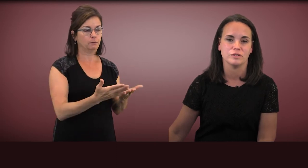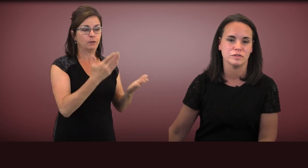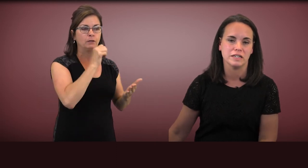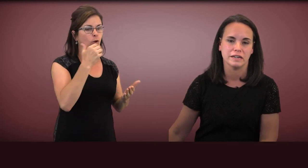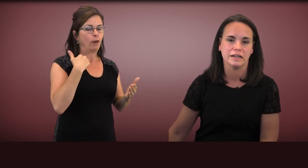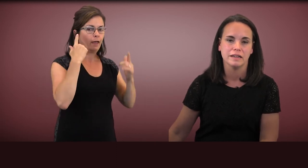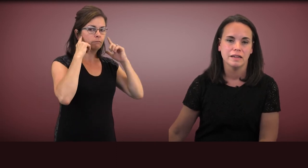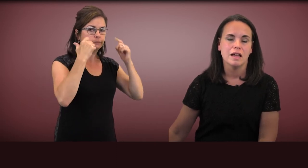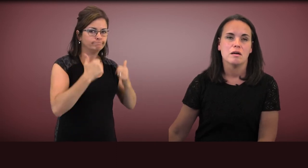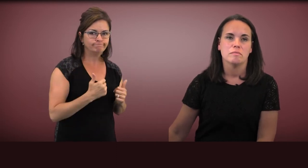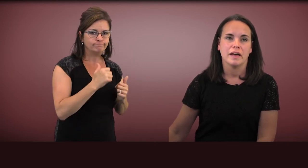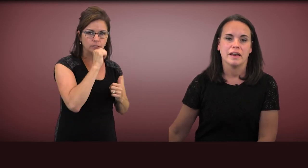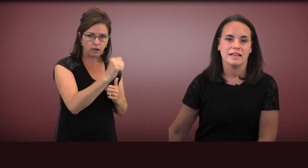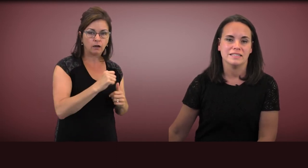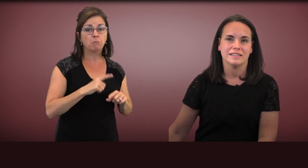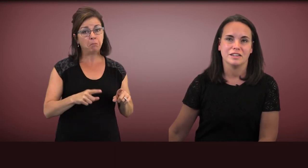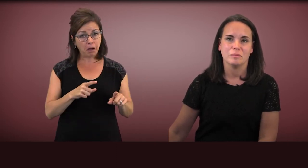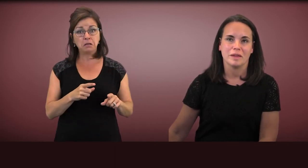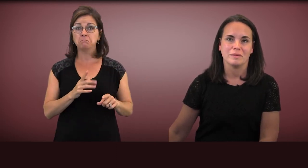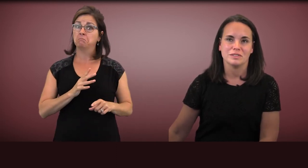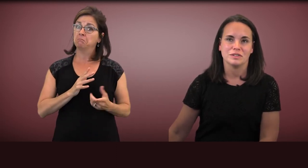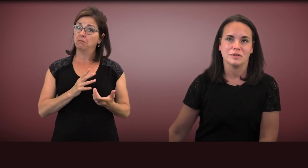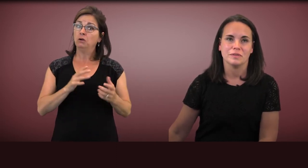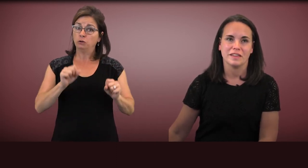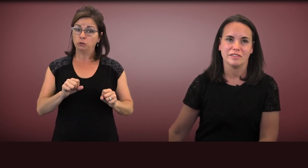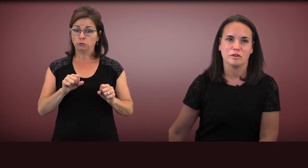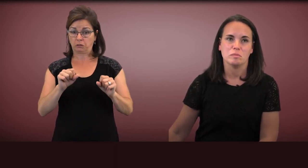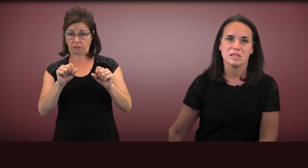reduced hearing, but ideally you'll be able to think through